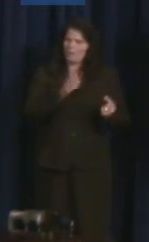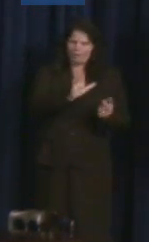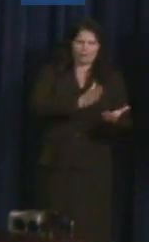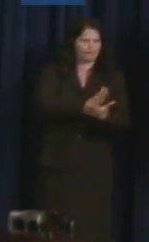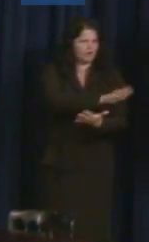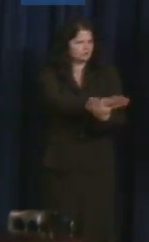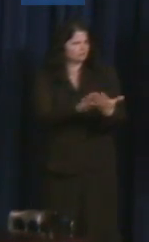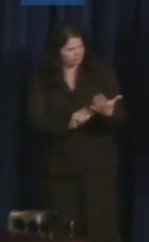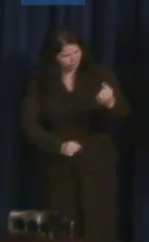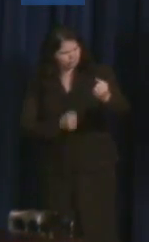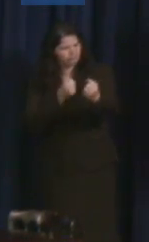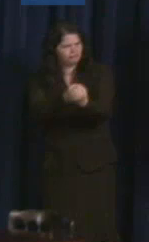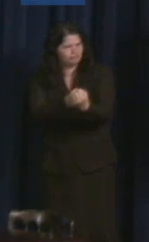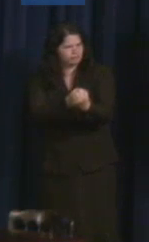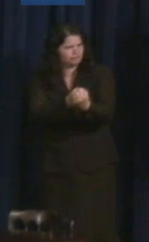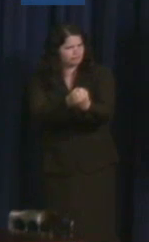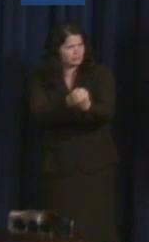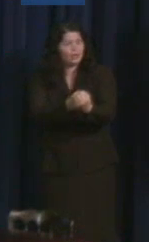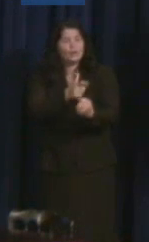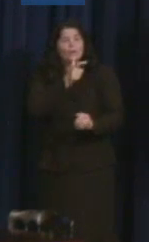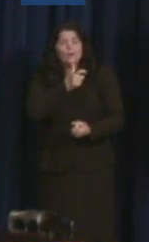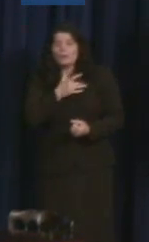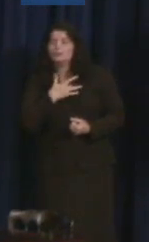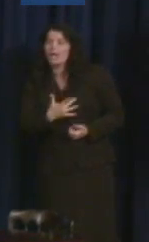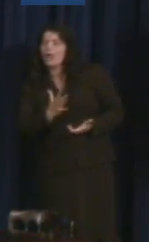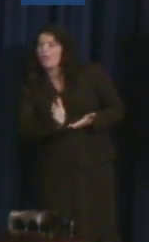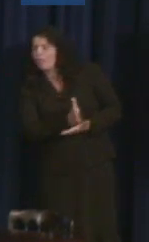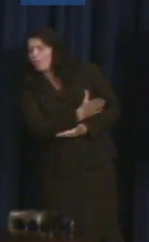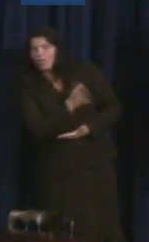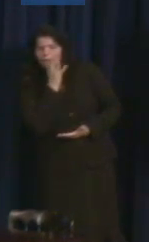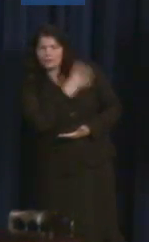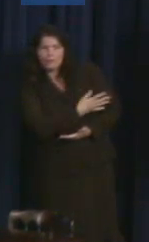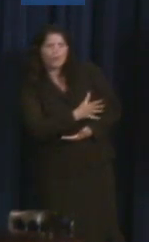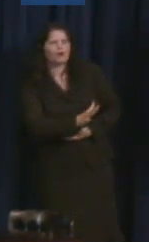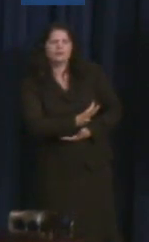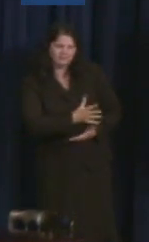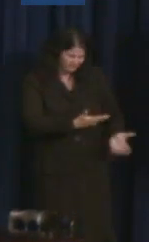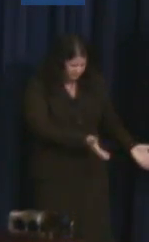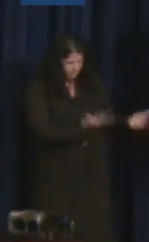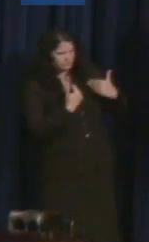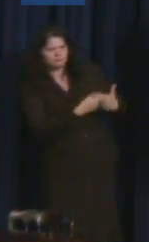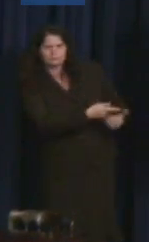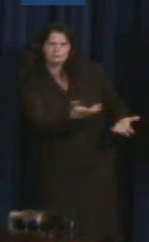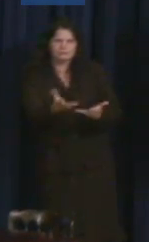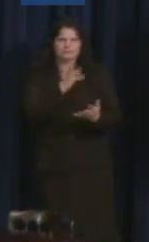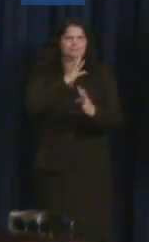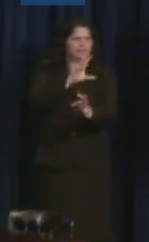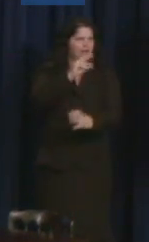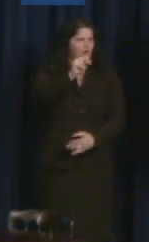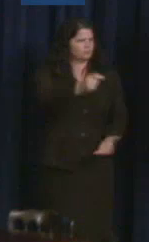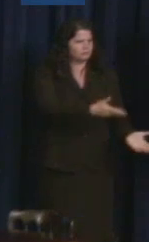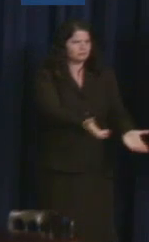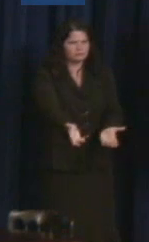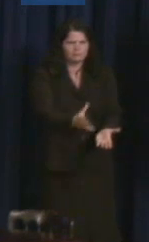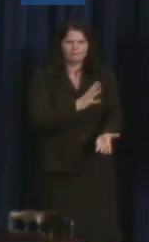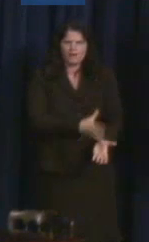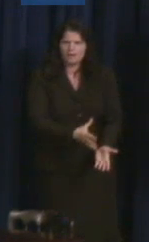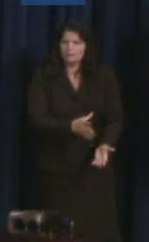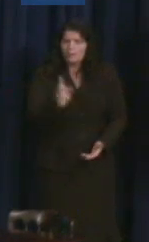And he wants to make sure that every person gets that fair shot, regardless of zip code, regardless of race,